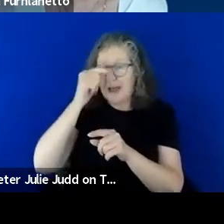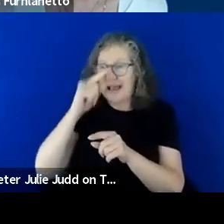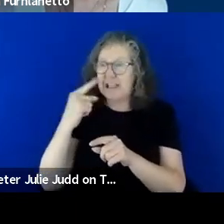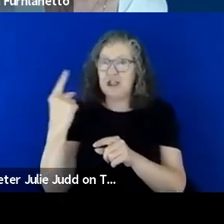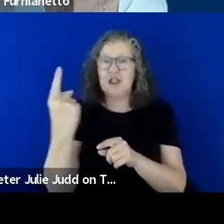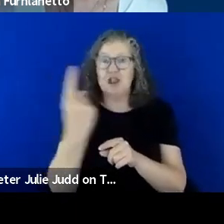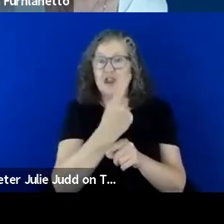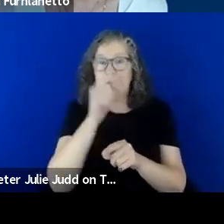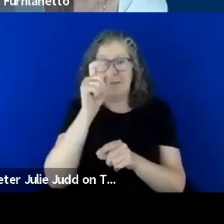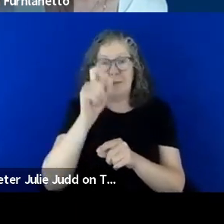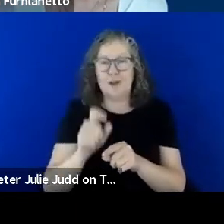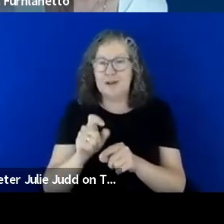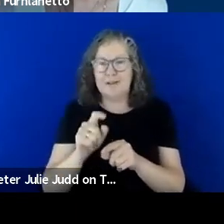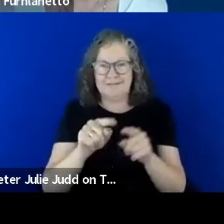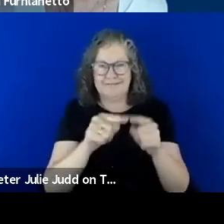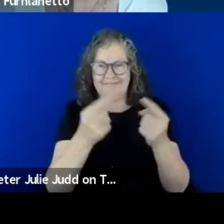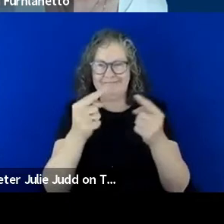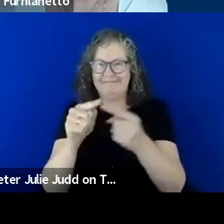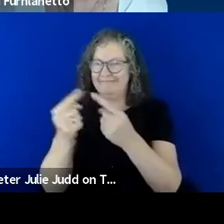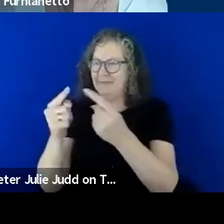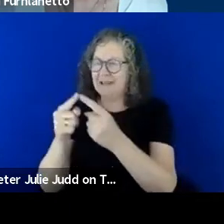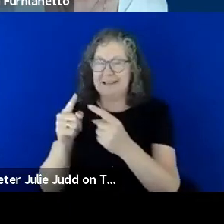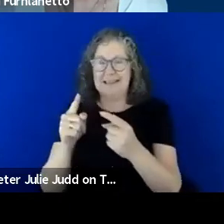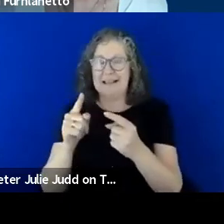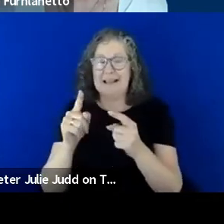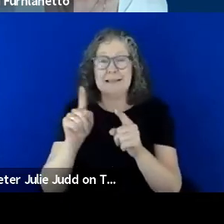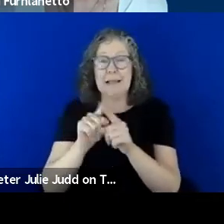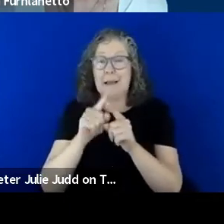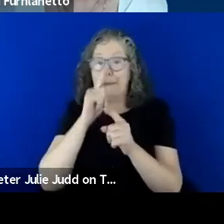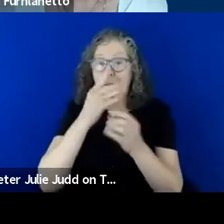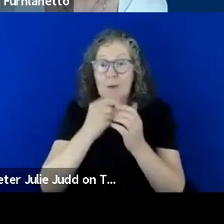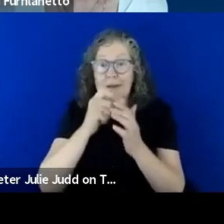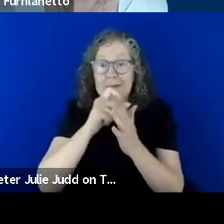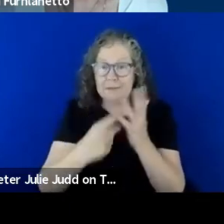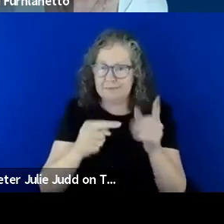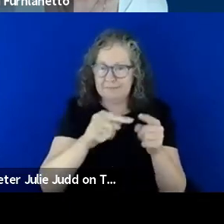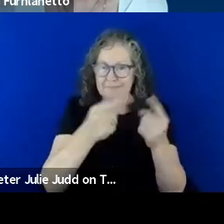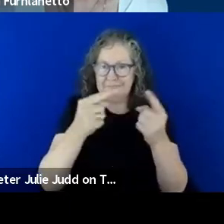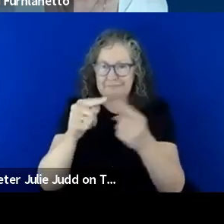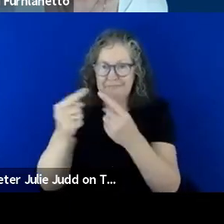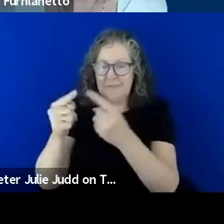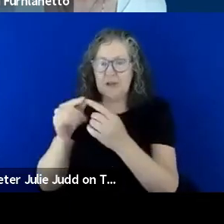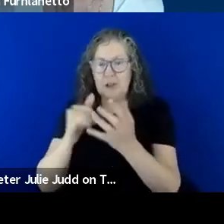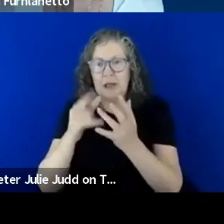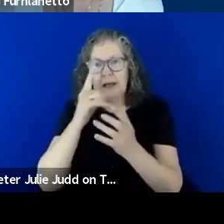and same for people with disability so if they know they can actually be proactive in contact